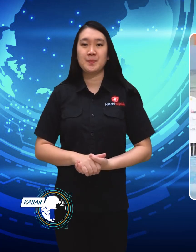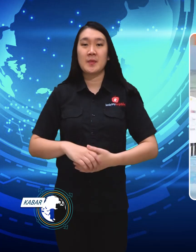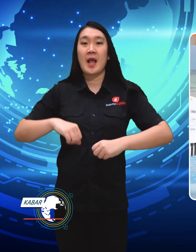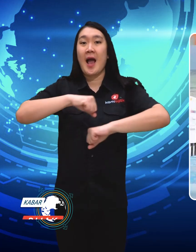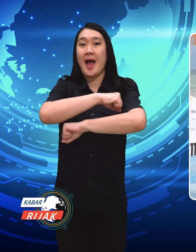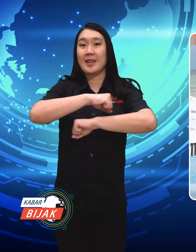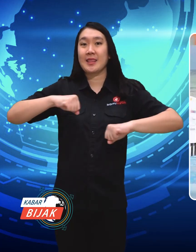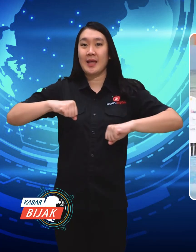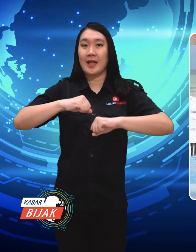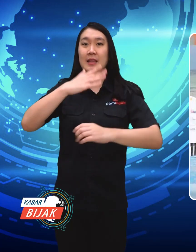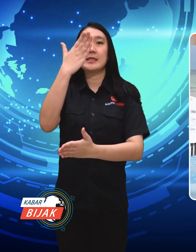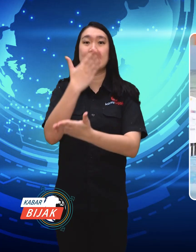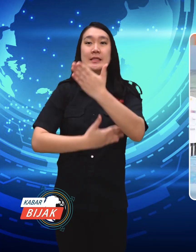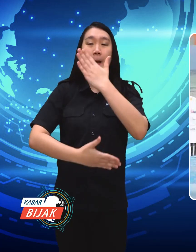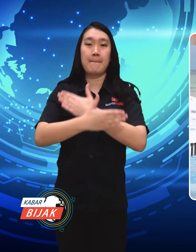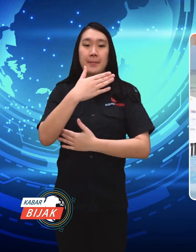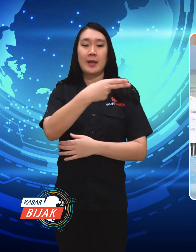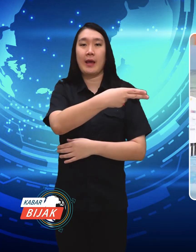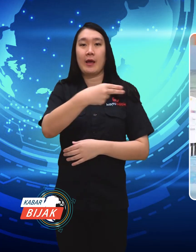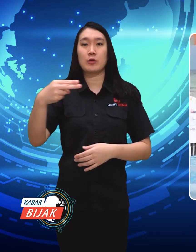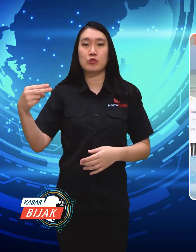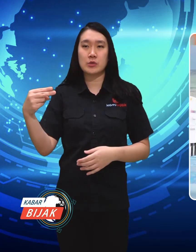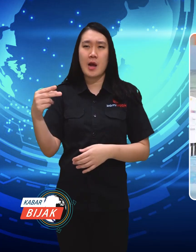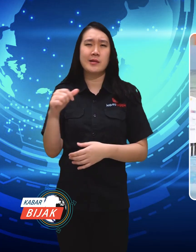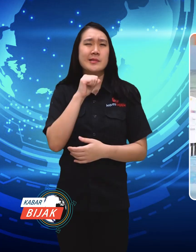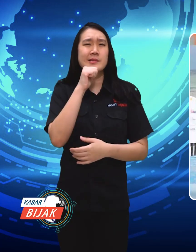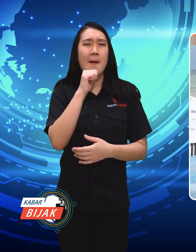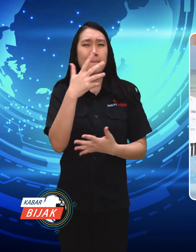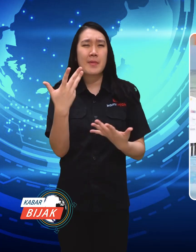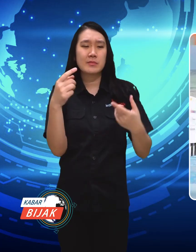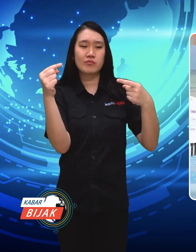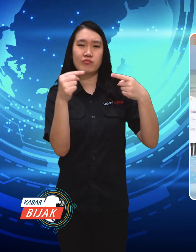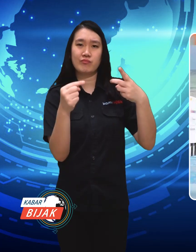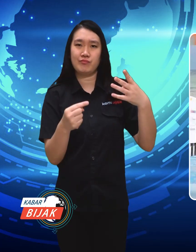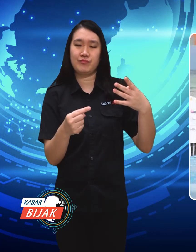Who are the Indonesian athletes with disabilities?